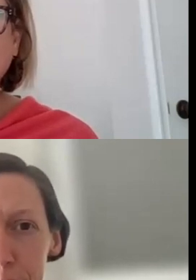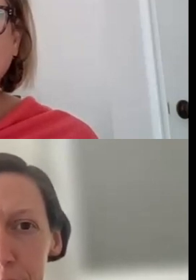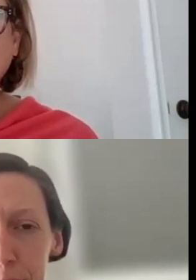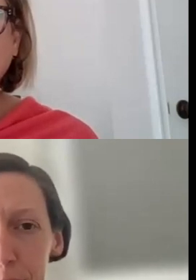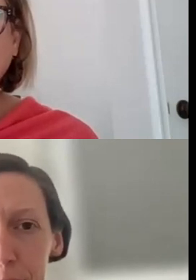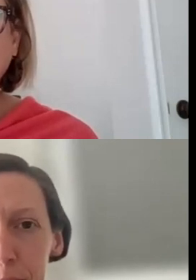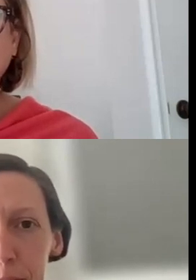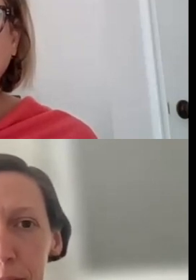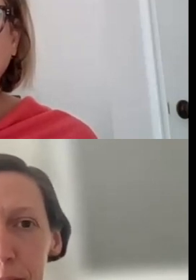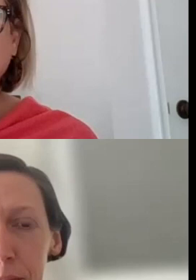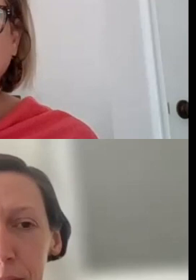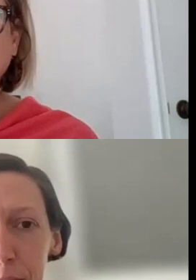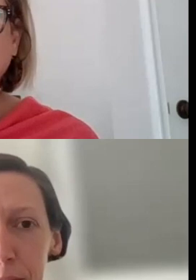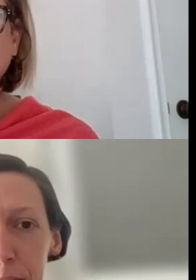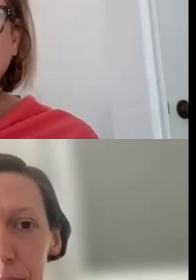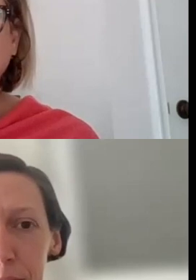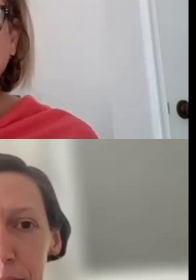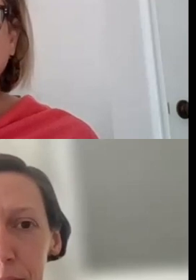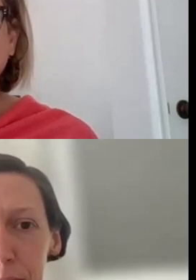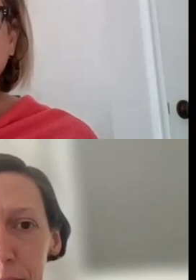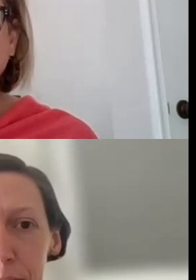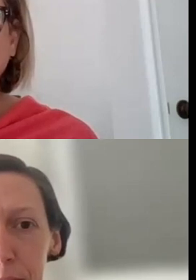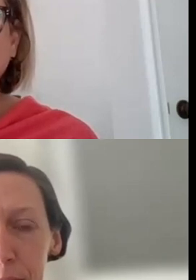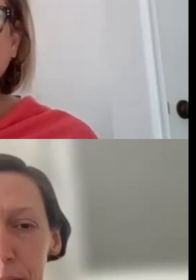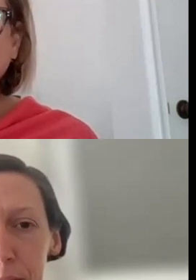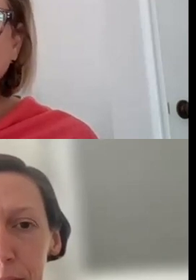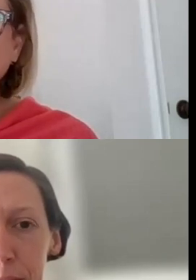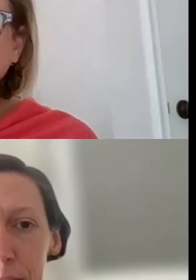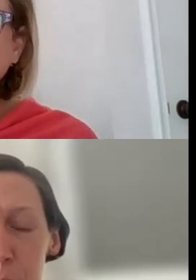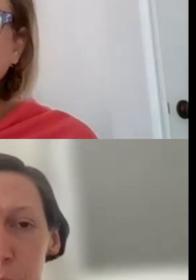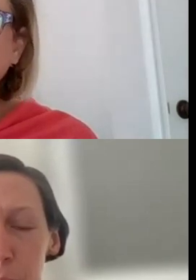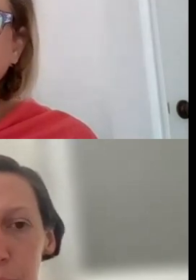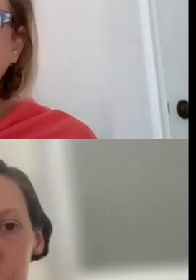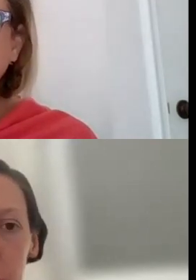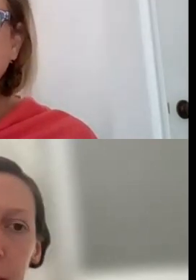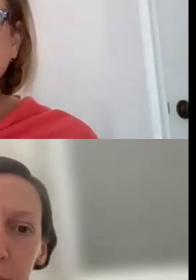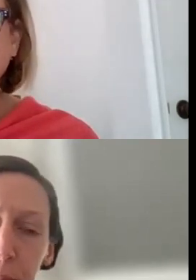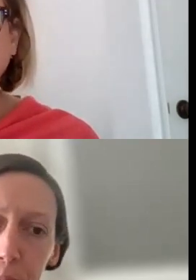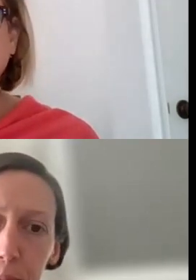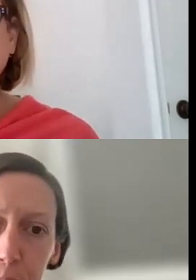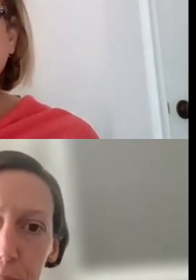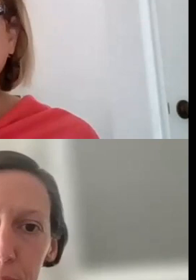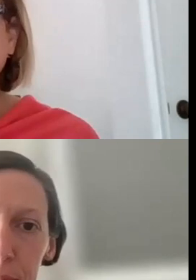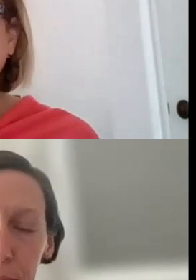BUT IT CAN'T BE, IT HAS TO BE A PROJECT, IT CANNOT BE KIND OF A SEASON OR LET'S SAY AND